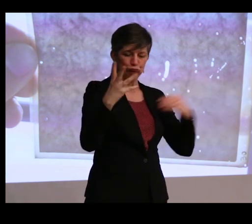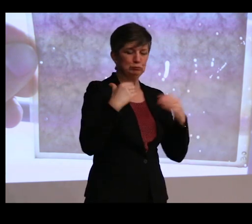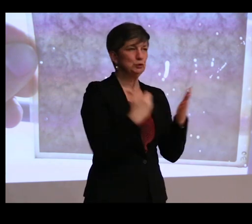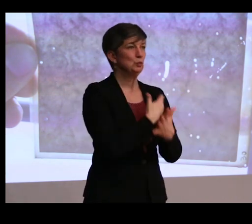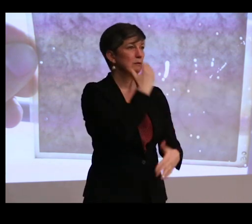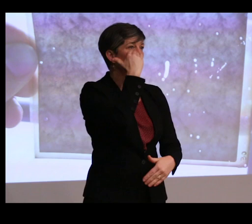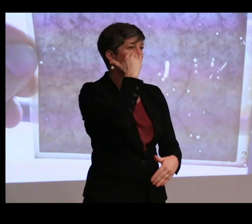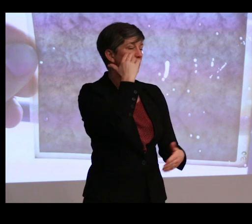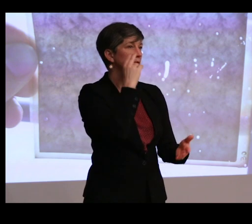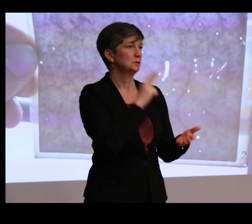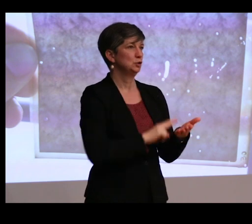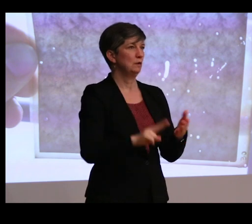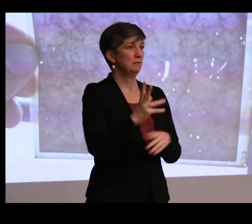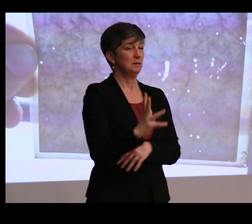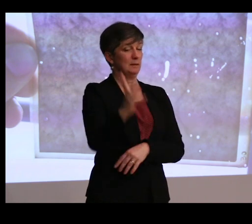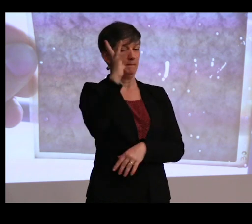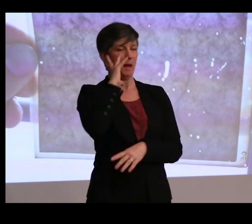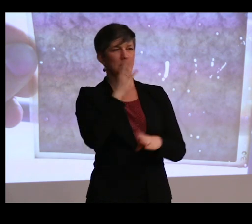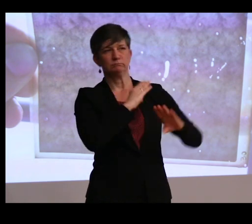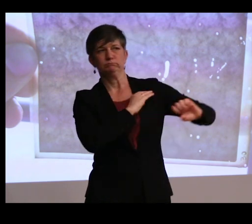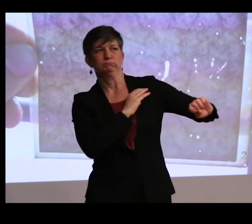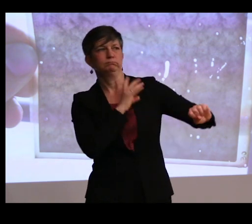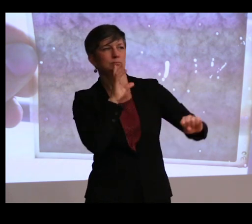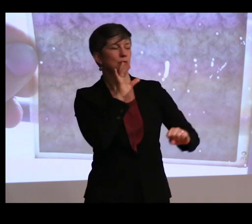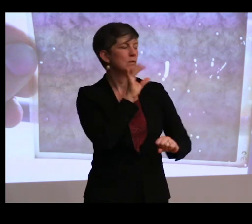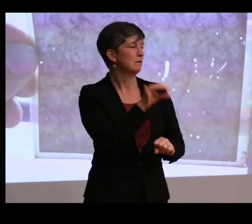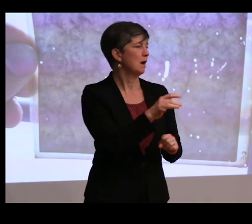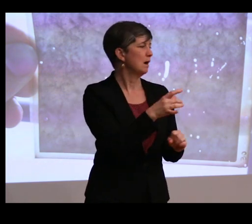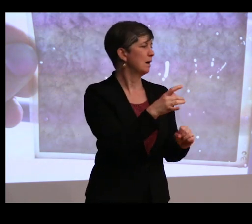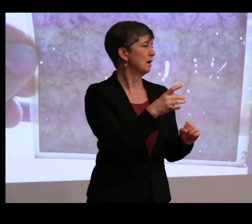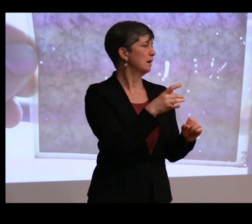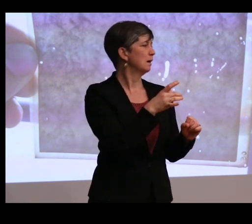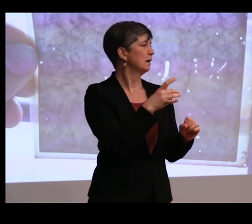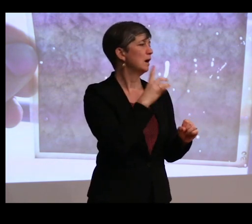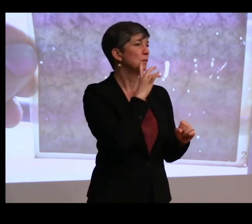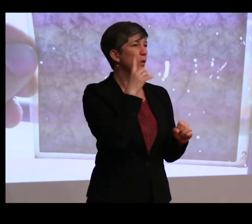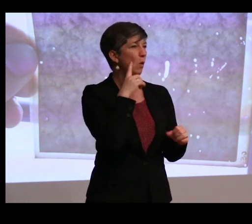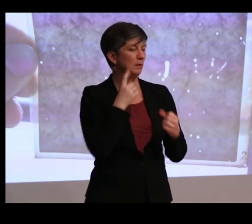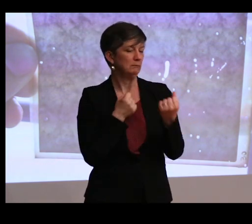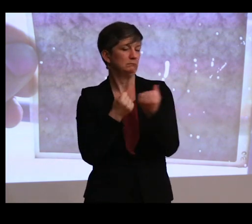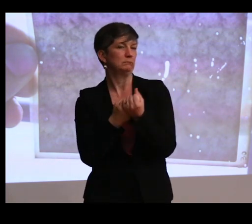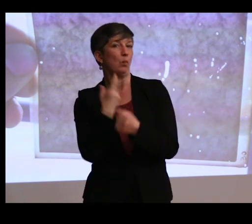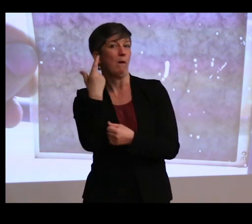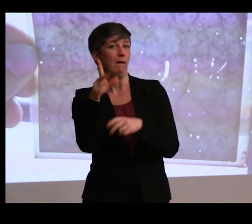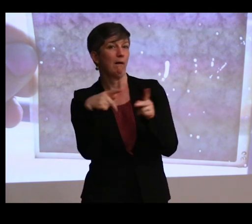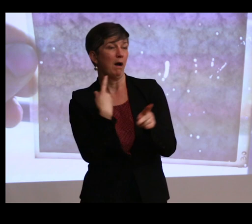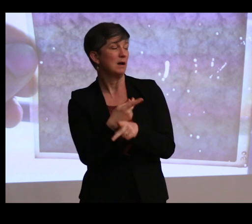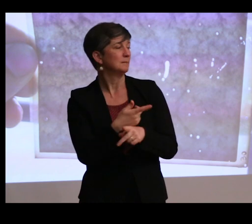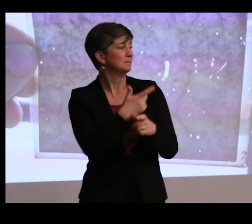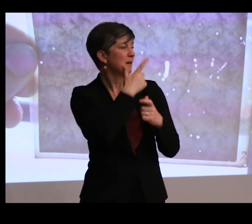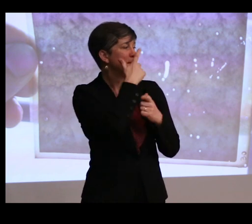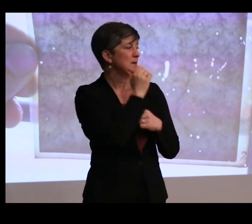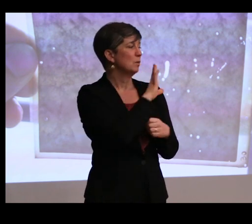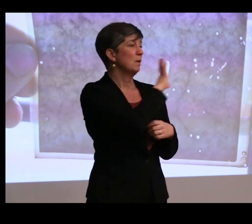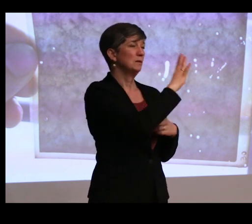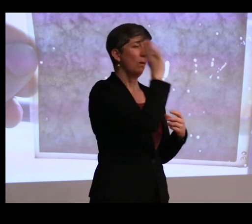generally not been interested in and have wanted to privilege only one kind? And I'm interested in what you think about that,